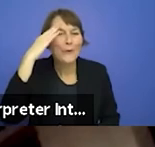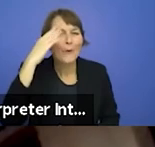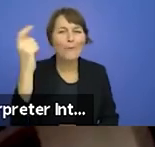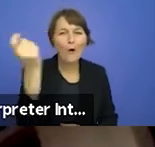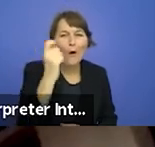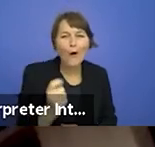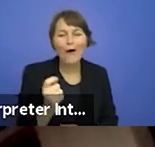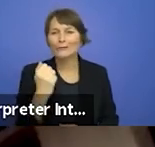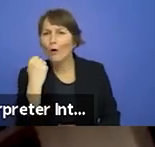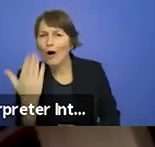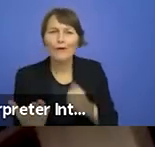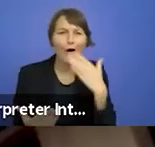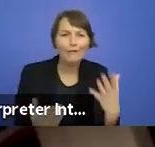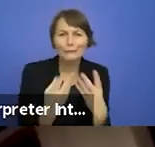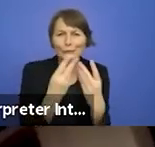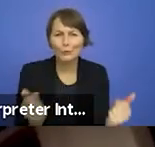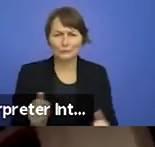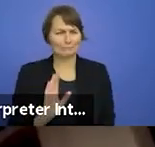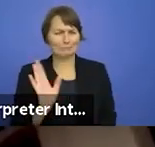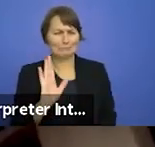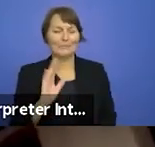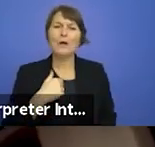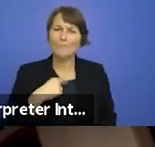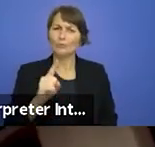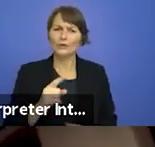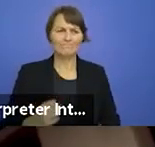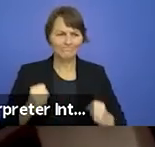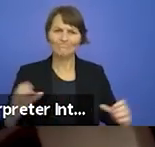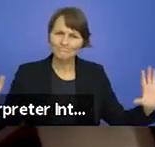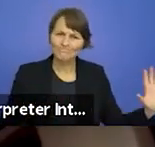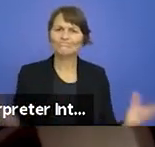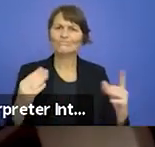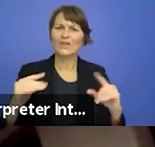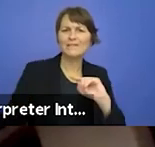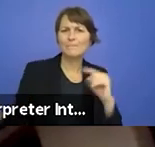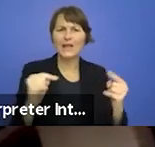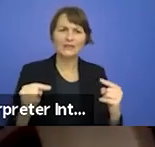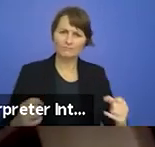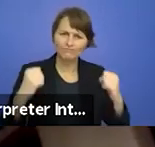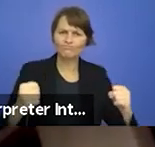but in a way that enabled open and robust debates and an acceptance of contradictory perspectives